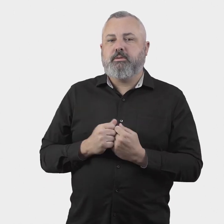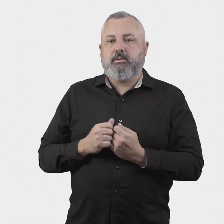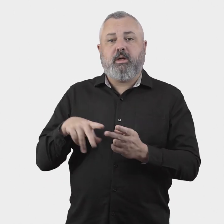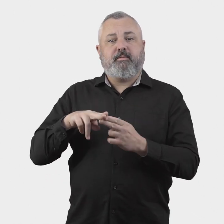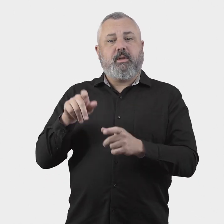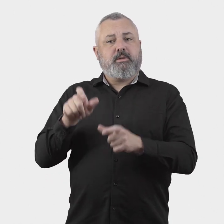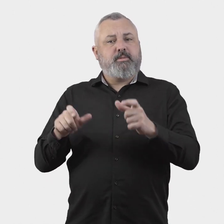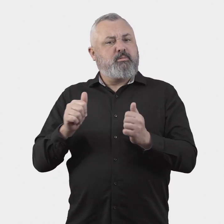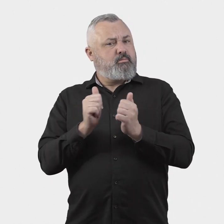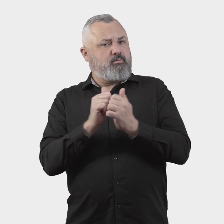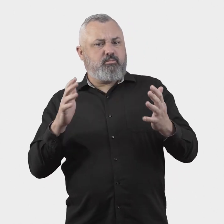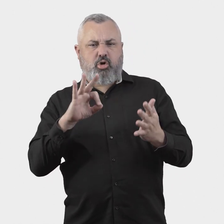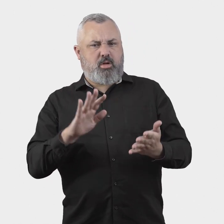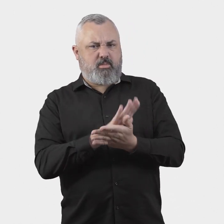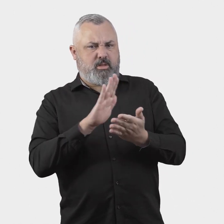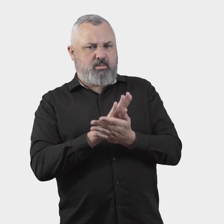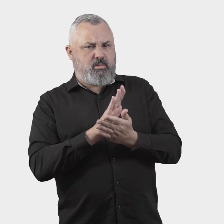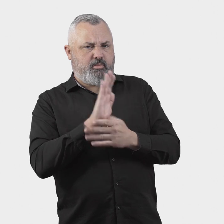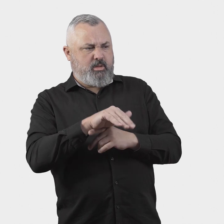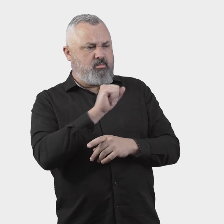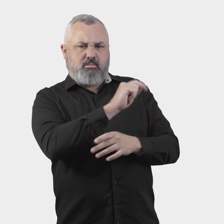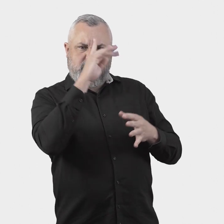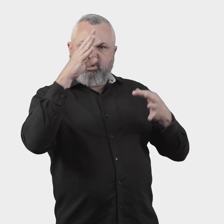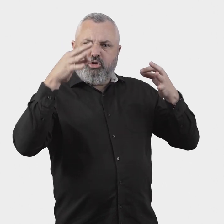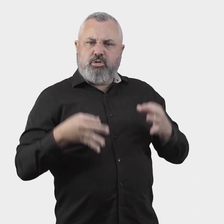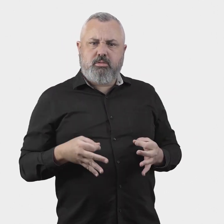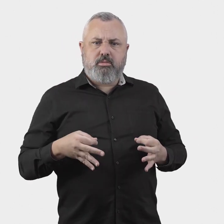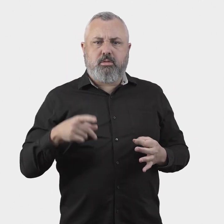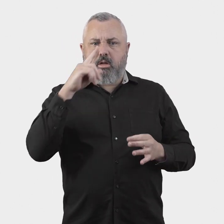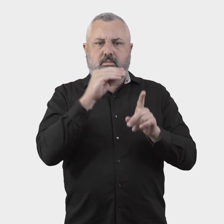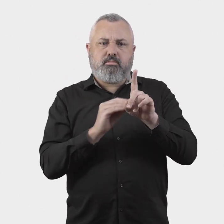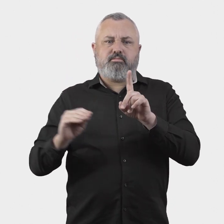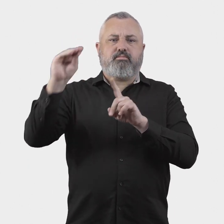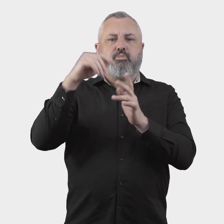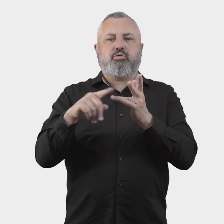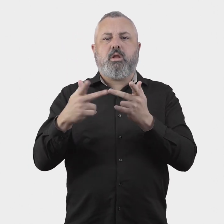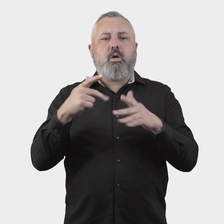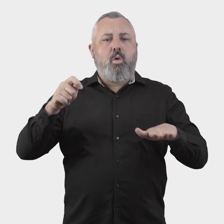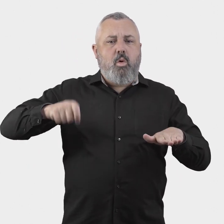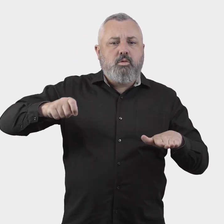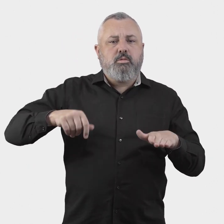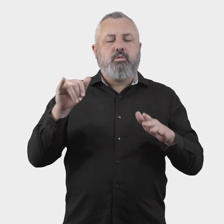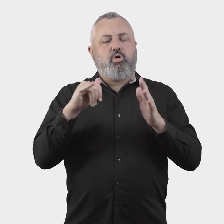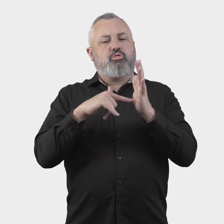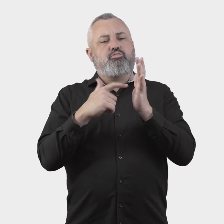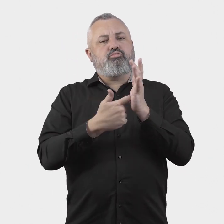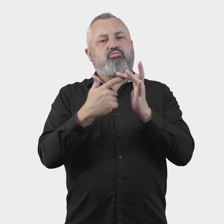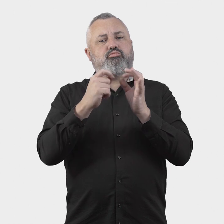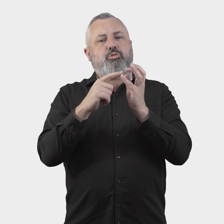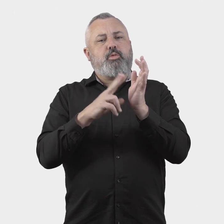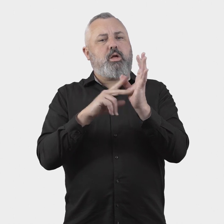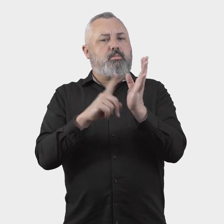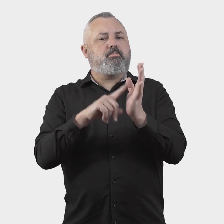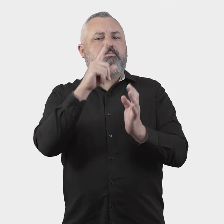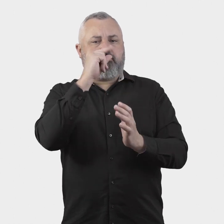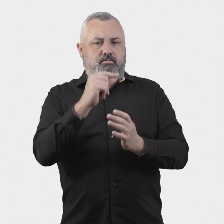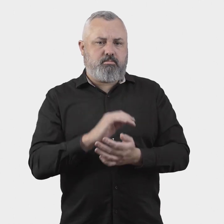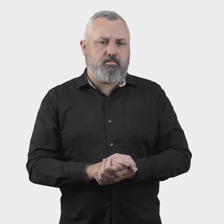court or tribunal if they are unhappy with an ombuds scheme outcome).